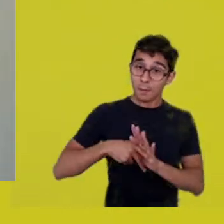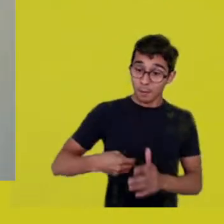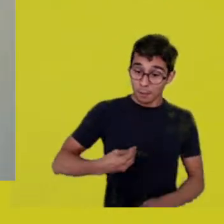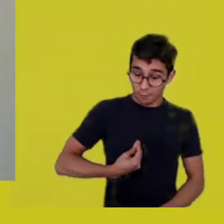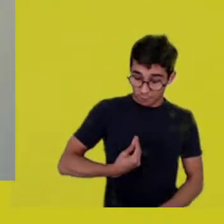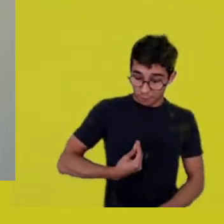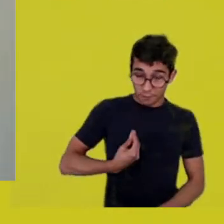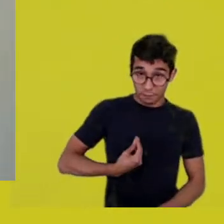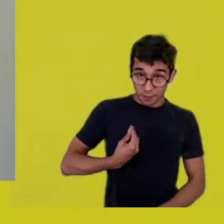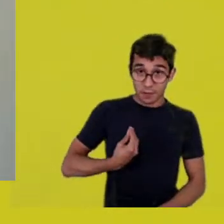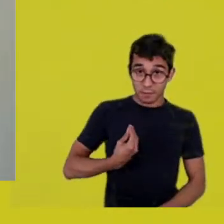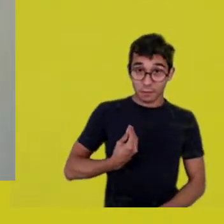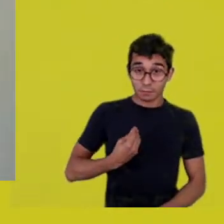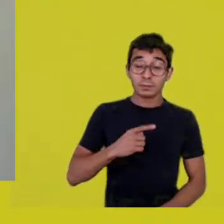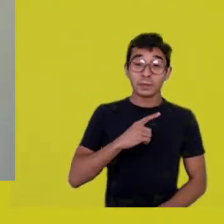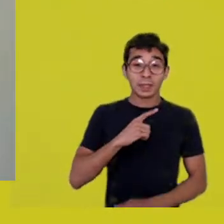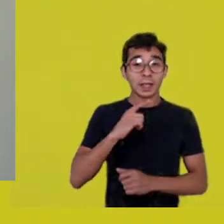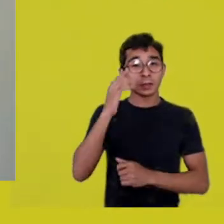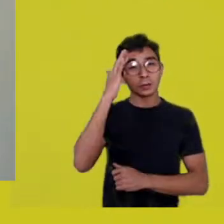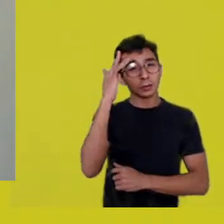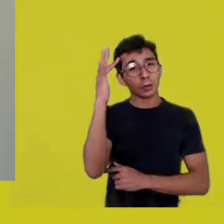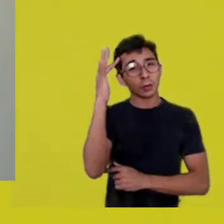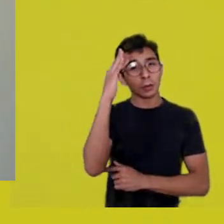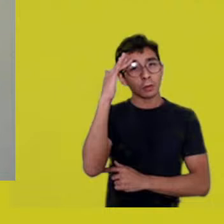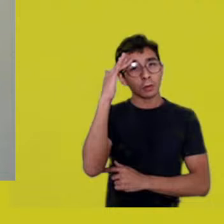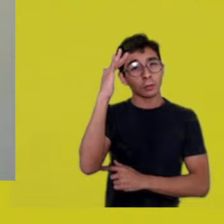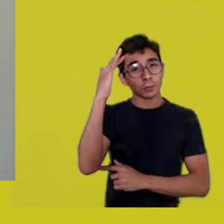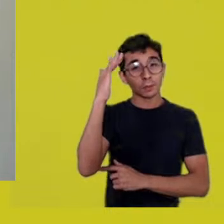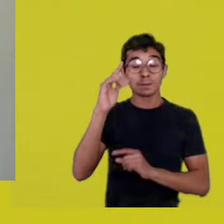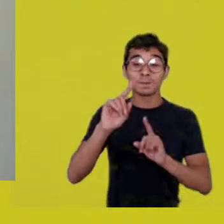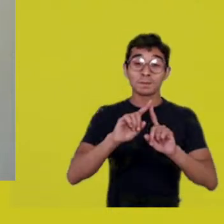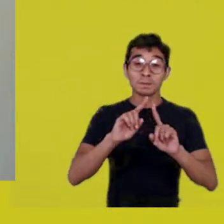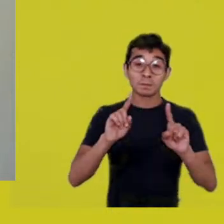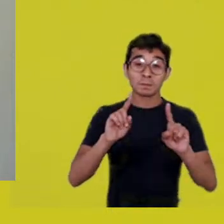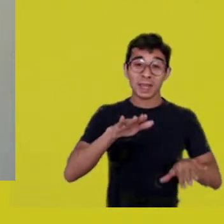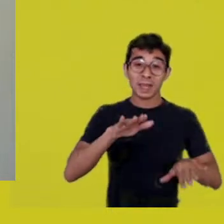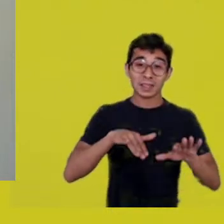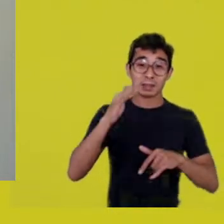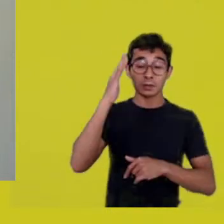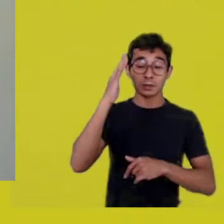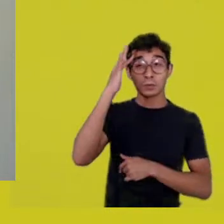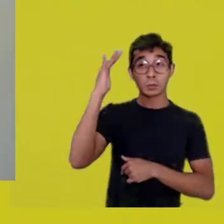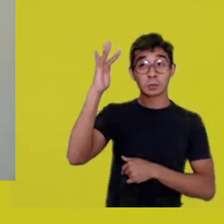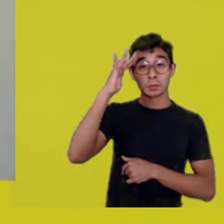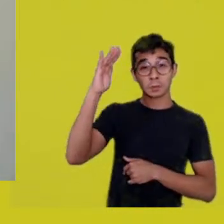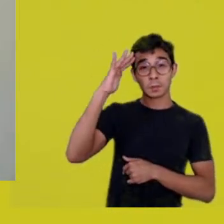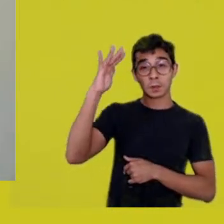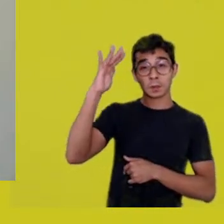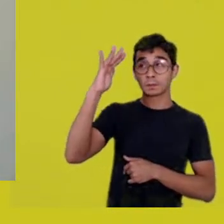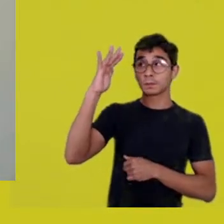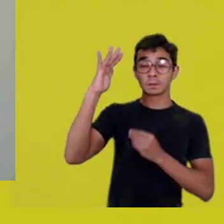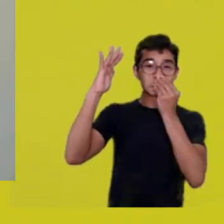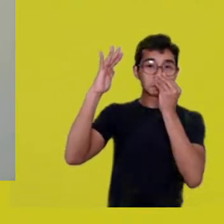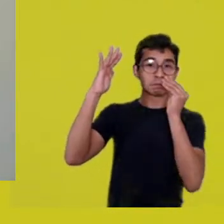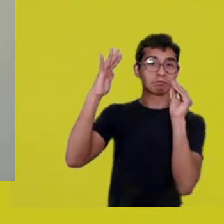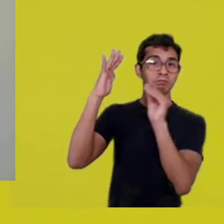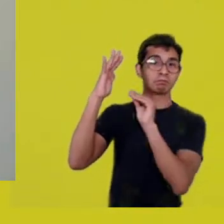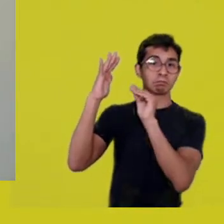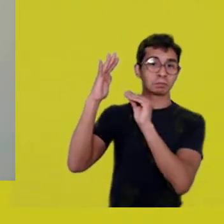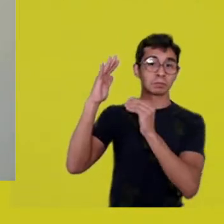but many of us don’t care at all about what dreams tell us,